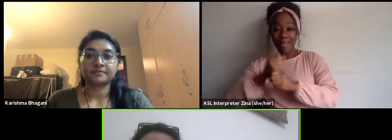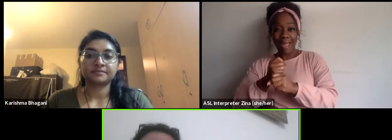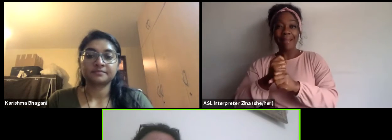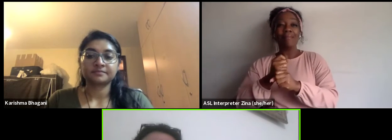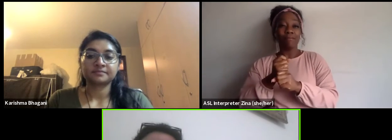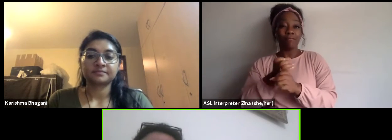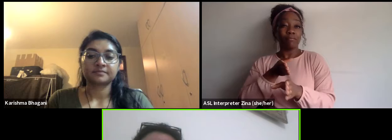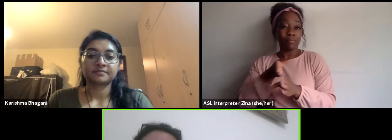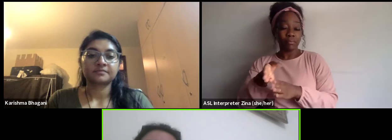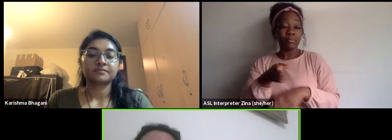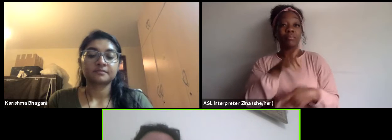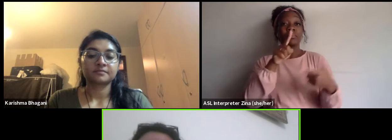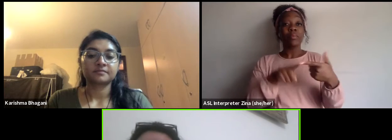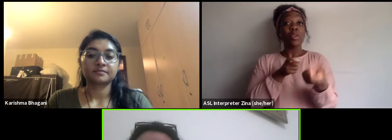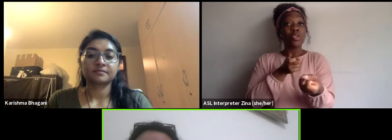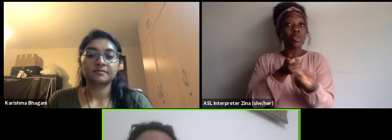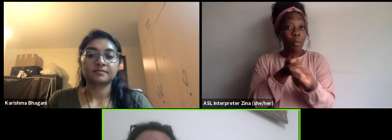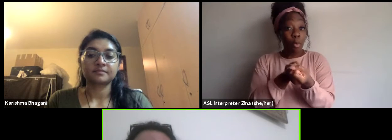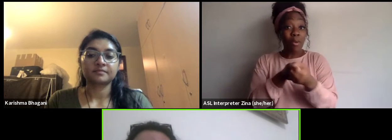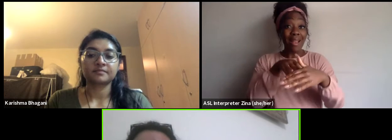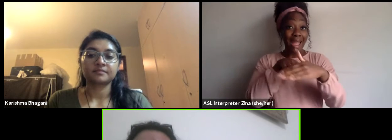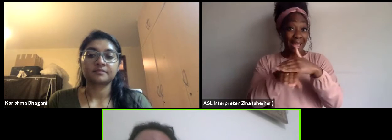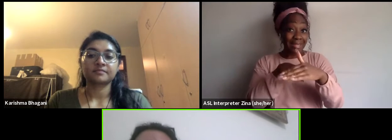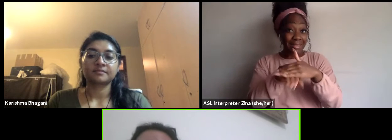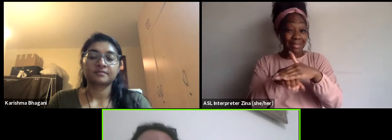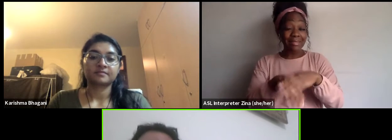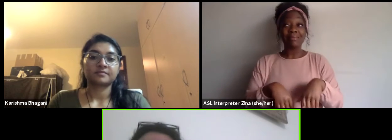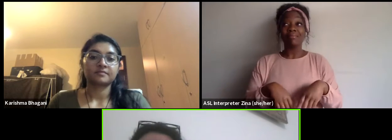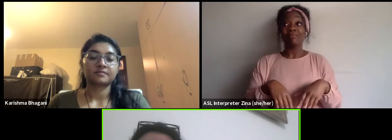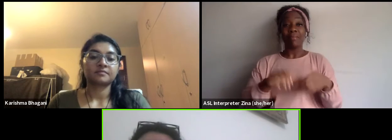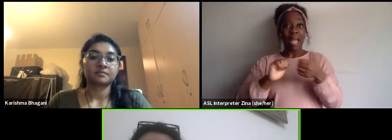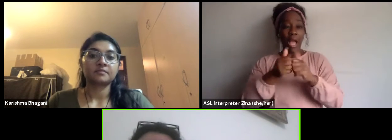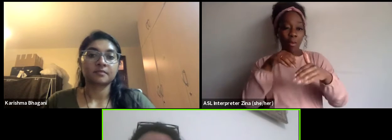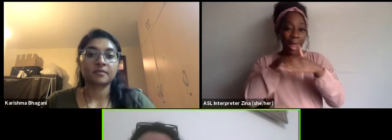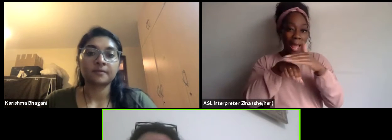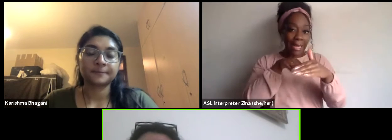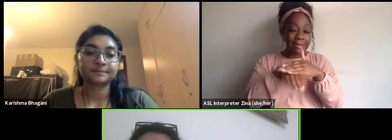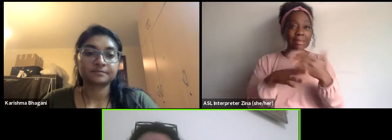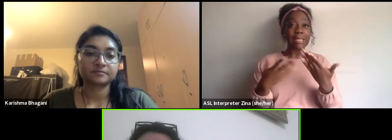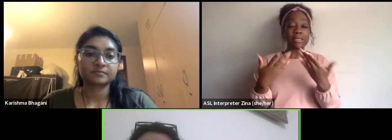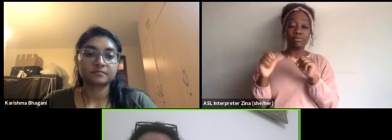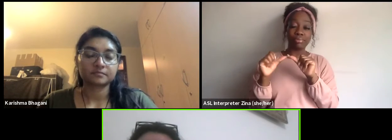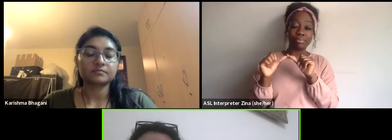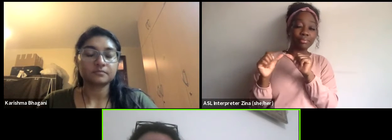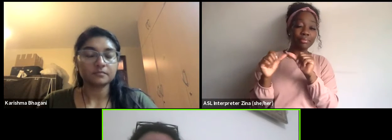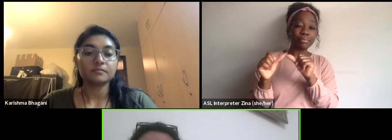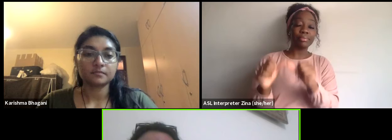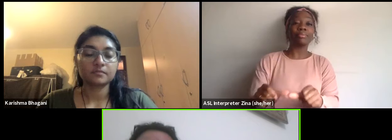and supporting accessing sustainability for cultural creative actors.